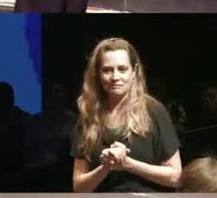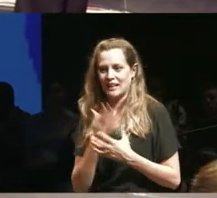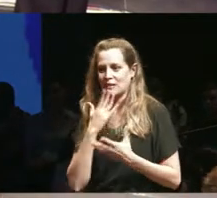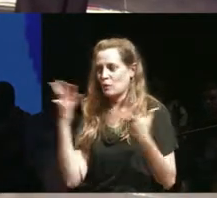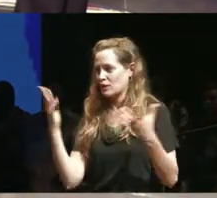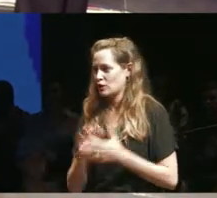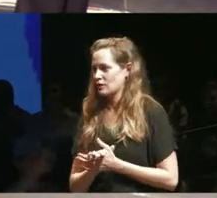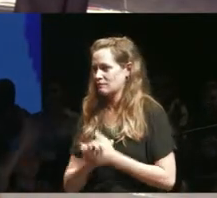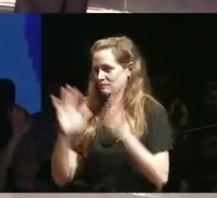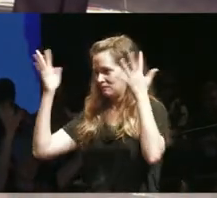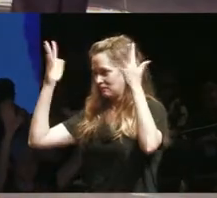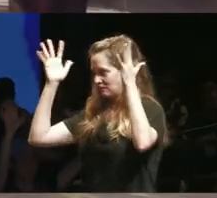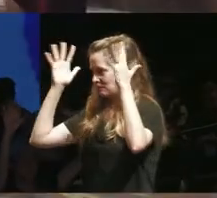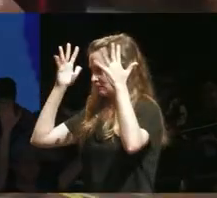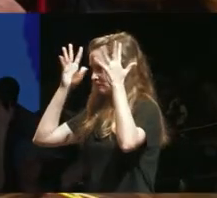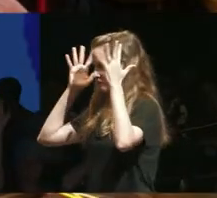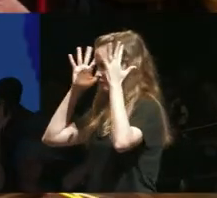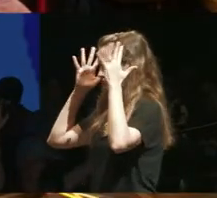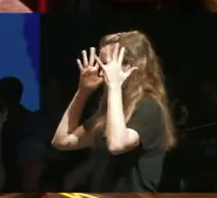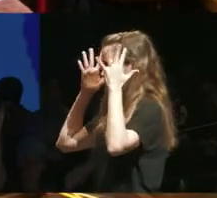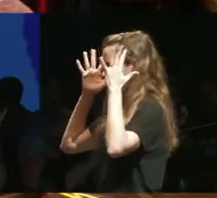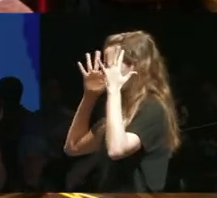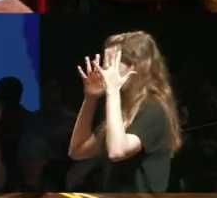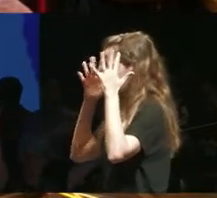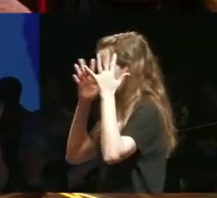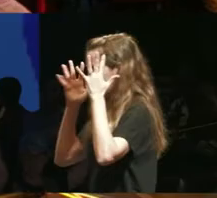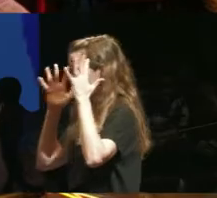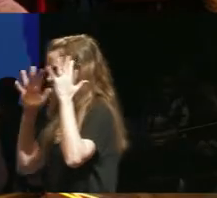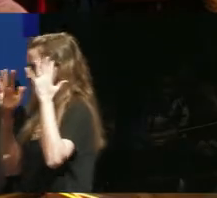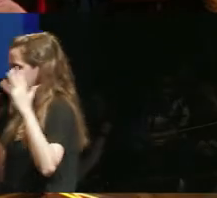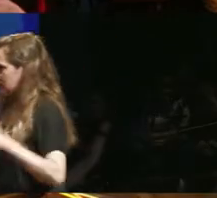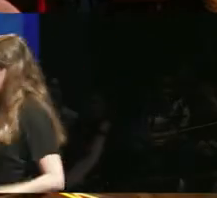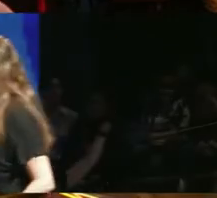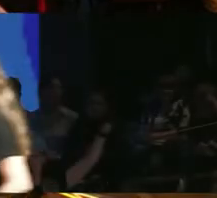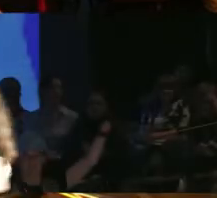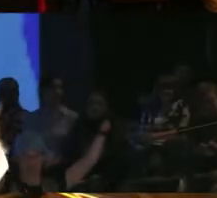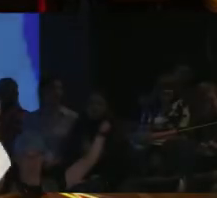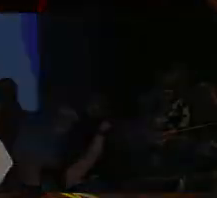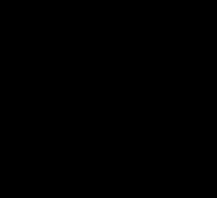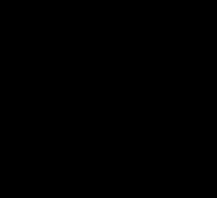Eliza turns off the mic smiling and nodding she looks at Alex Adam and Debby